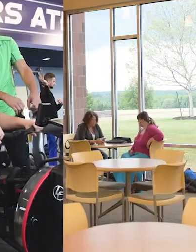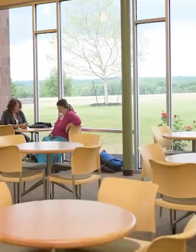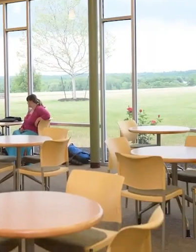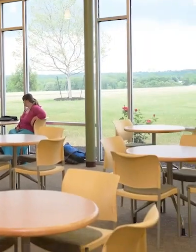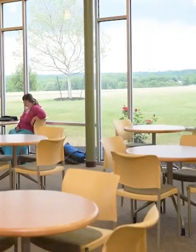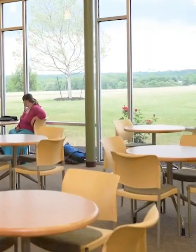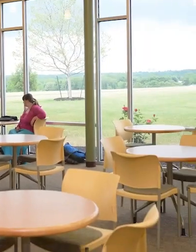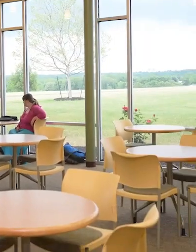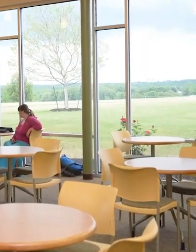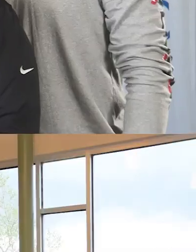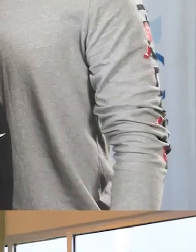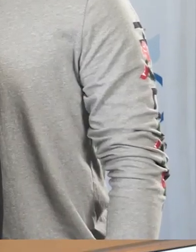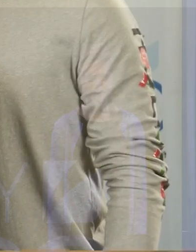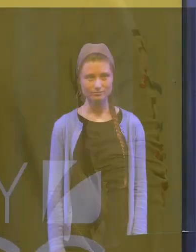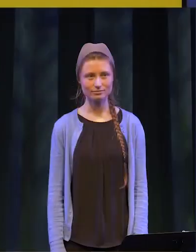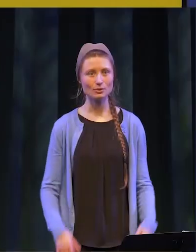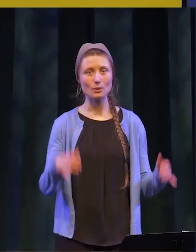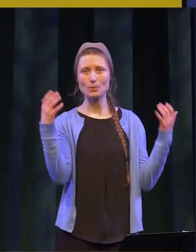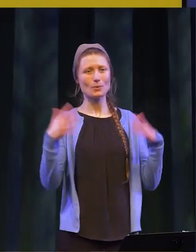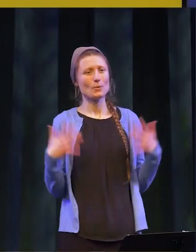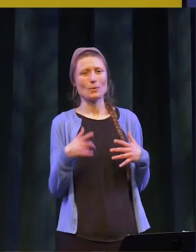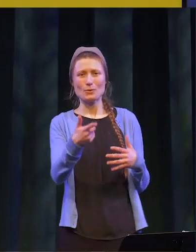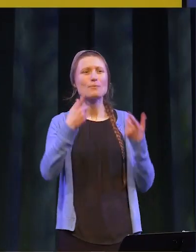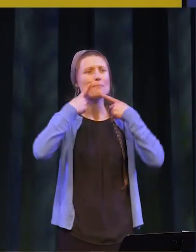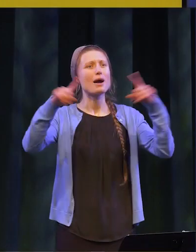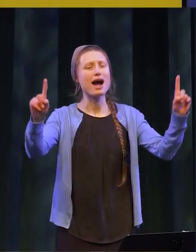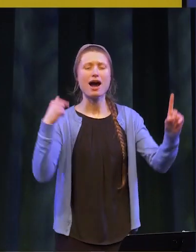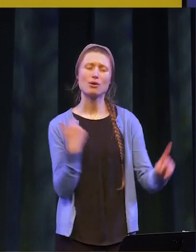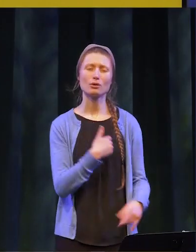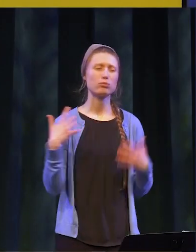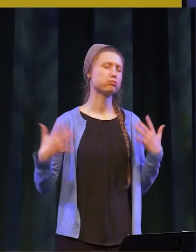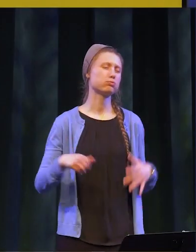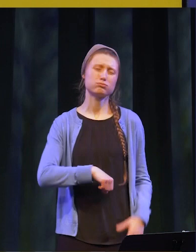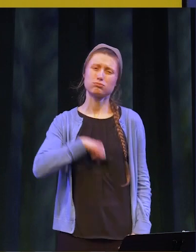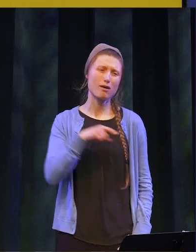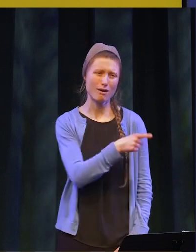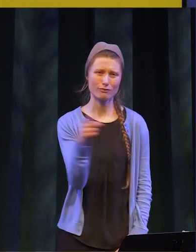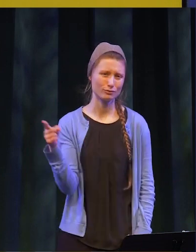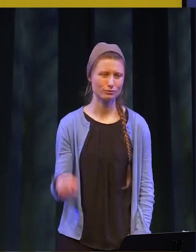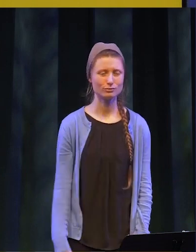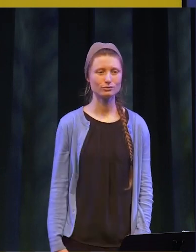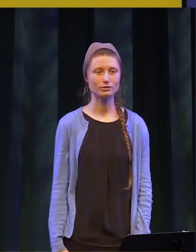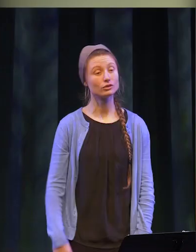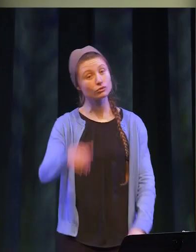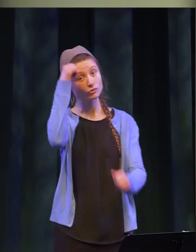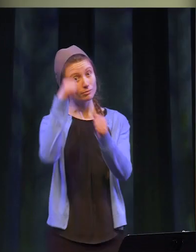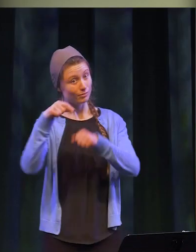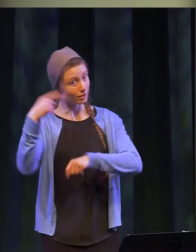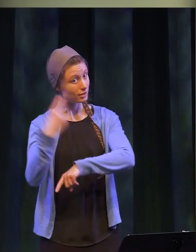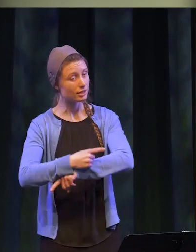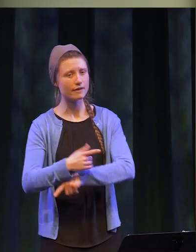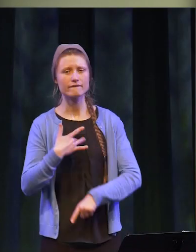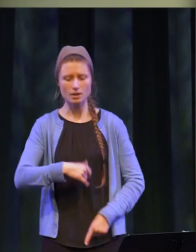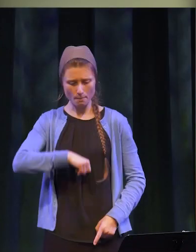Woohoo! You did it! We’re so proud of you. Remember this day, the sense of pride and